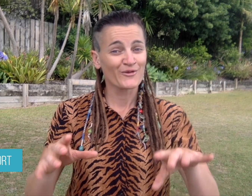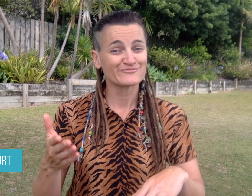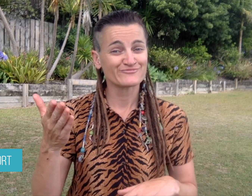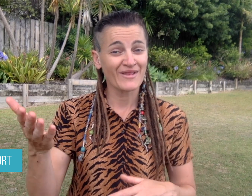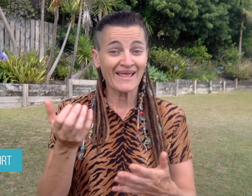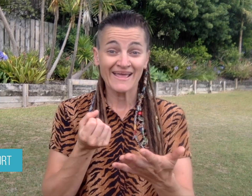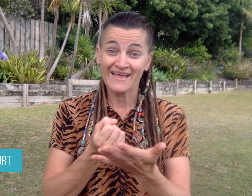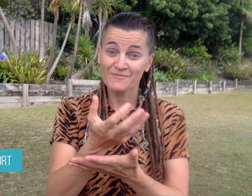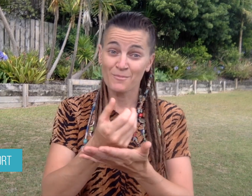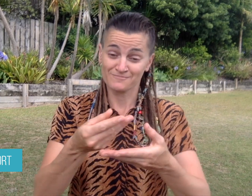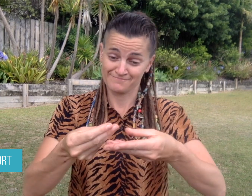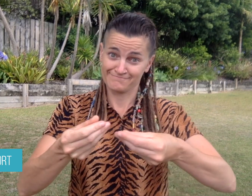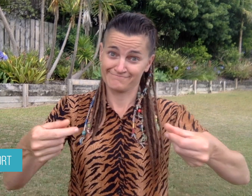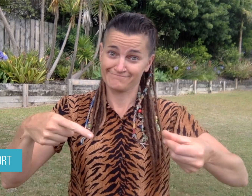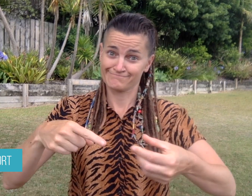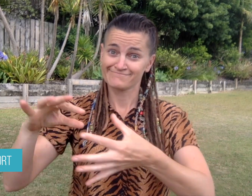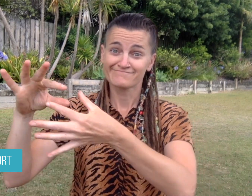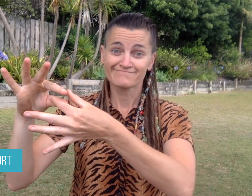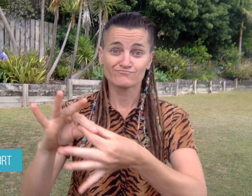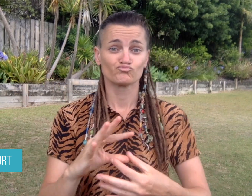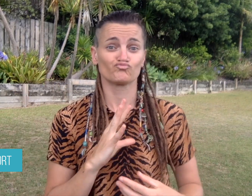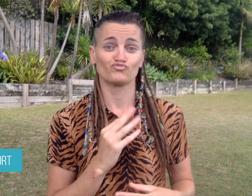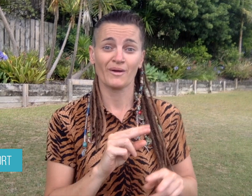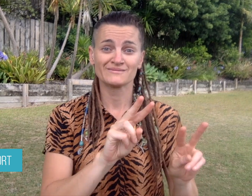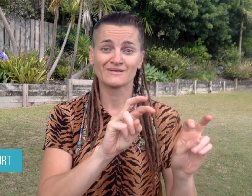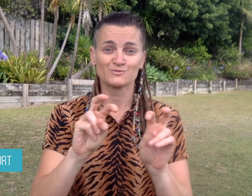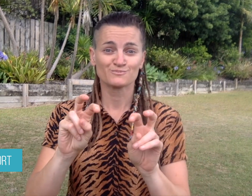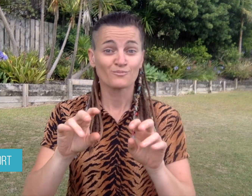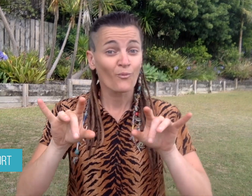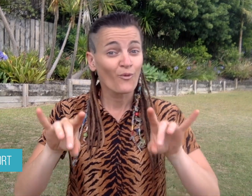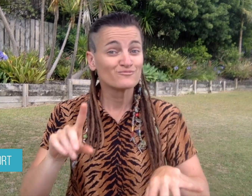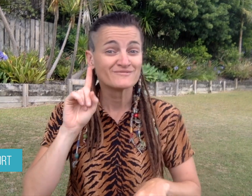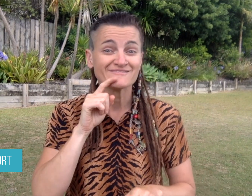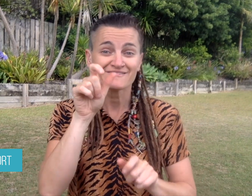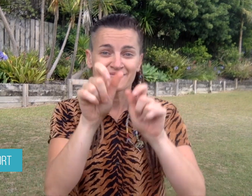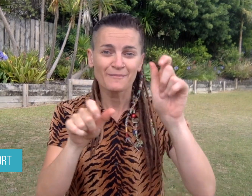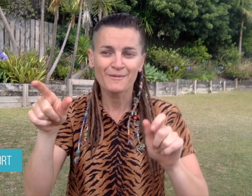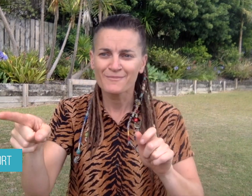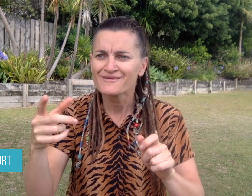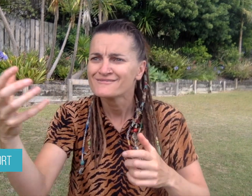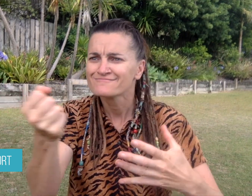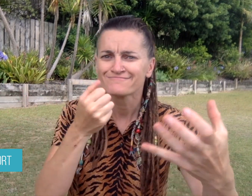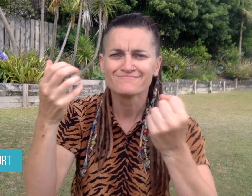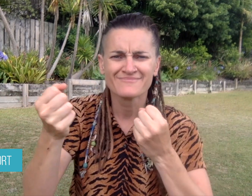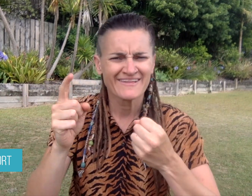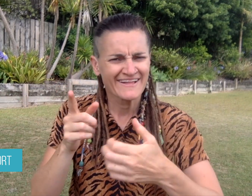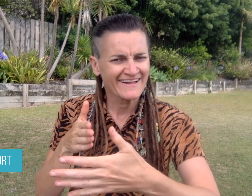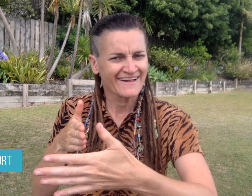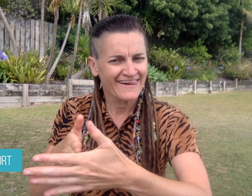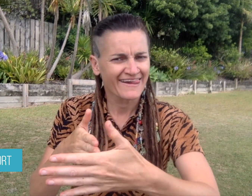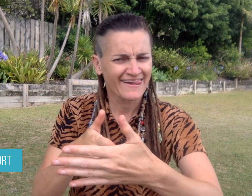In Australia, information and resources about transgender issues is difficult for Deaf people to access. Looking at America,